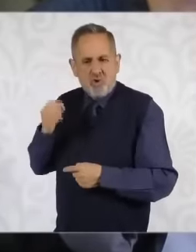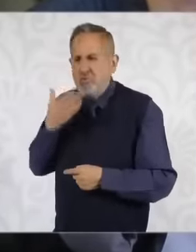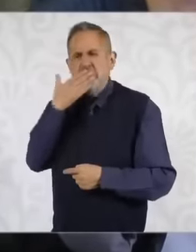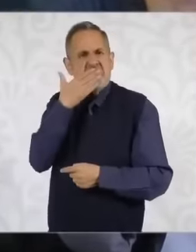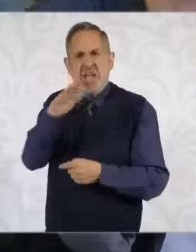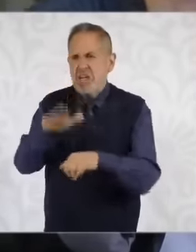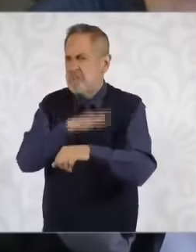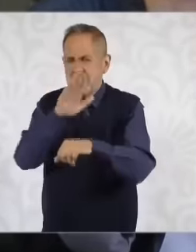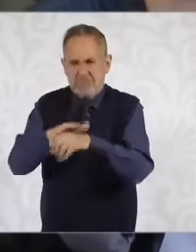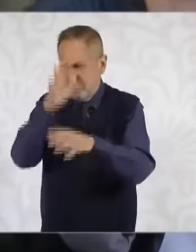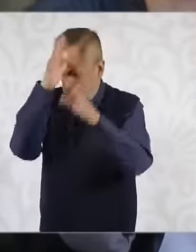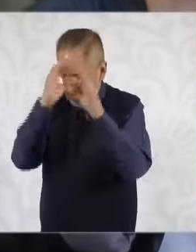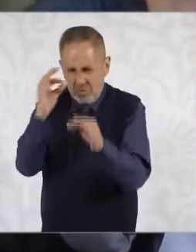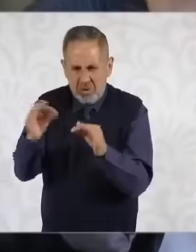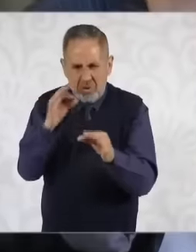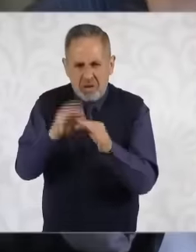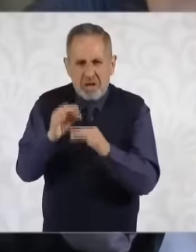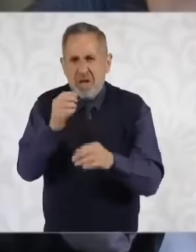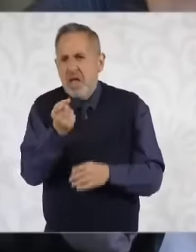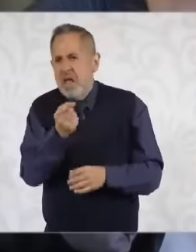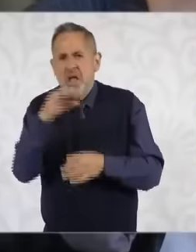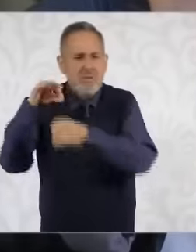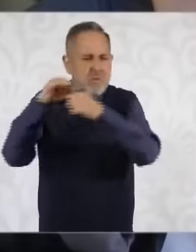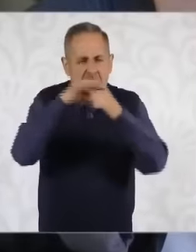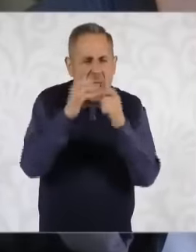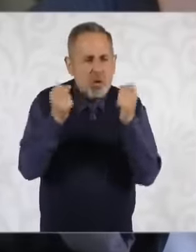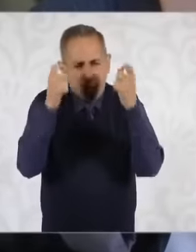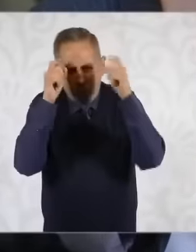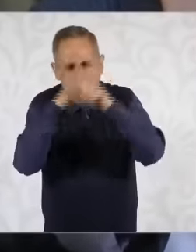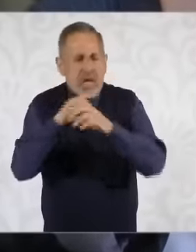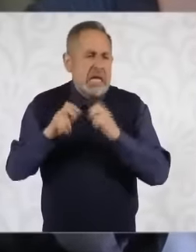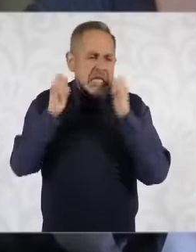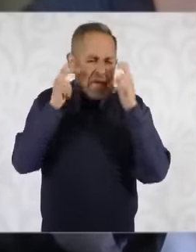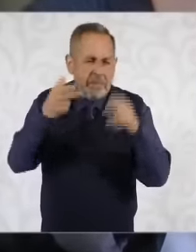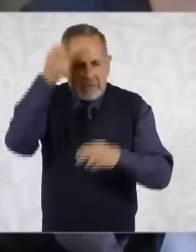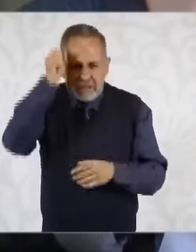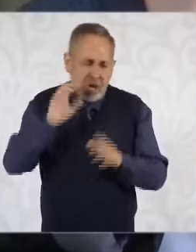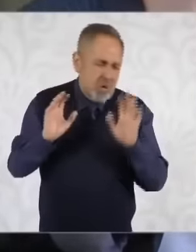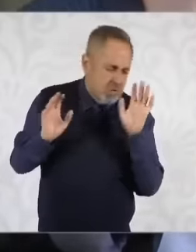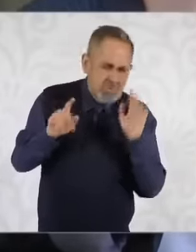a complex context for some states such as Chiapas or Sinaloa, what is your opinion about this